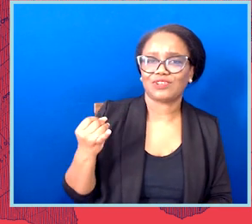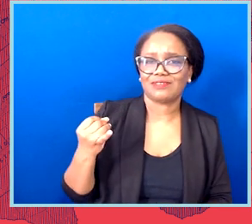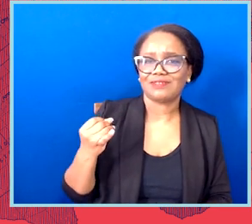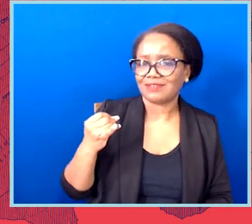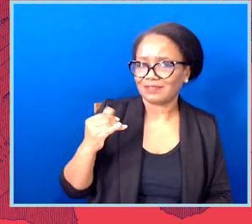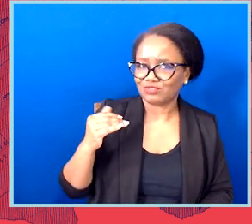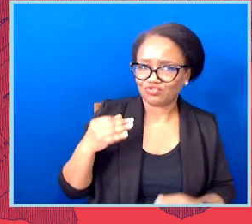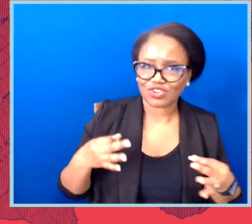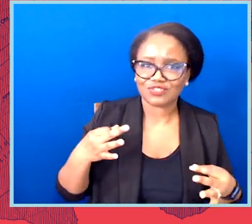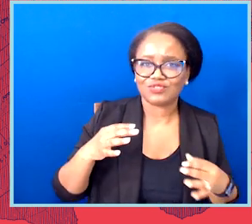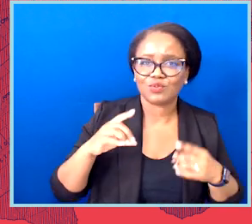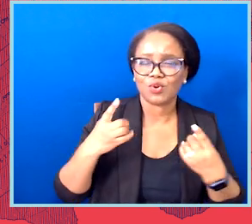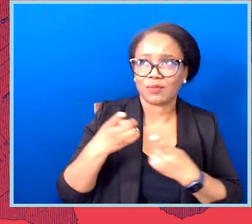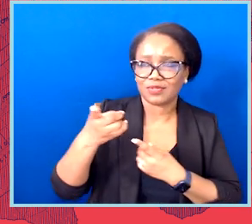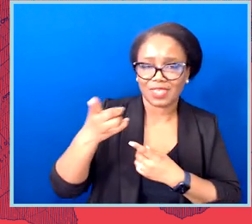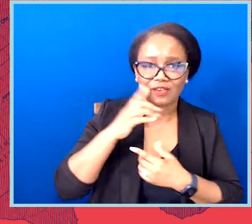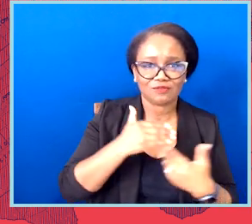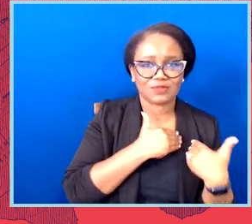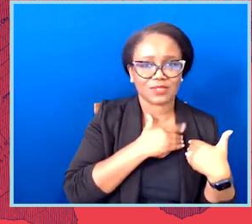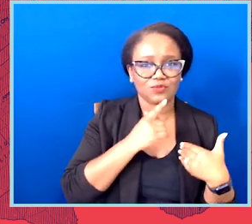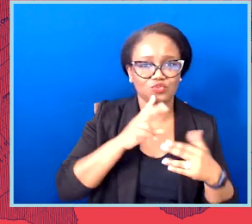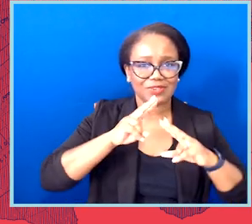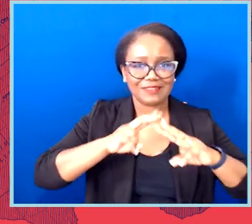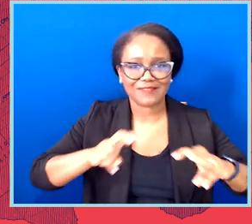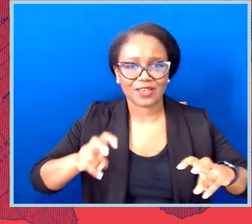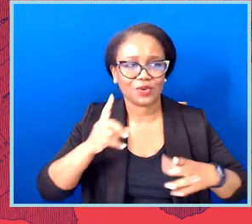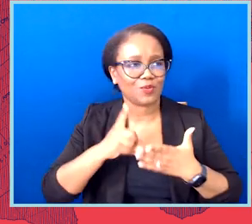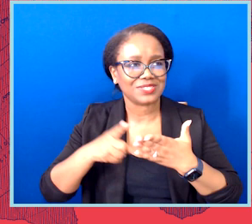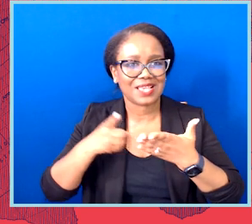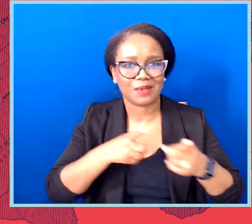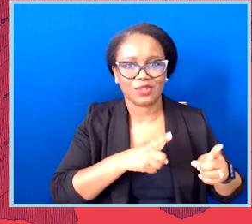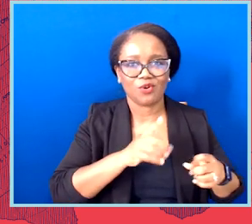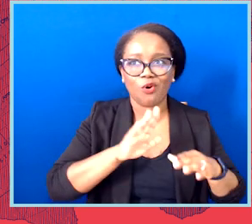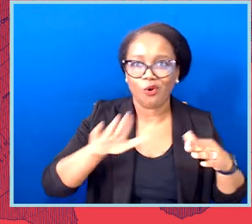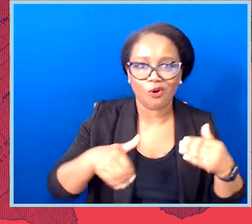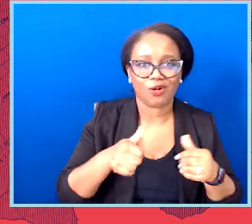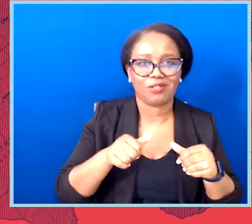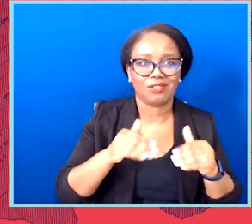And they are there to evaluate these concerns that they're seeing at all levels, federal,